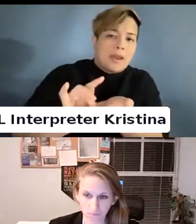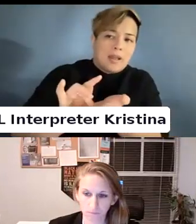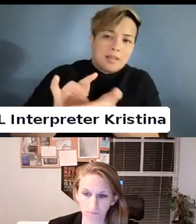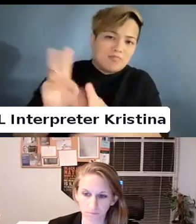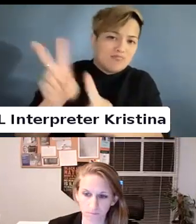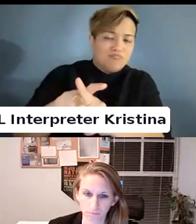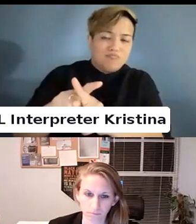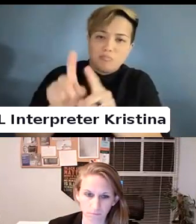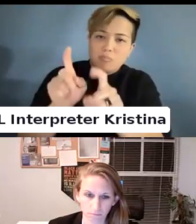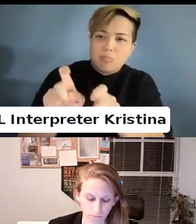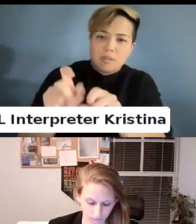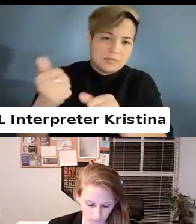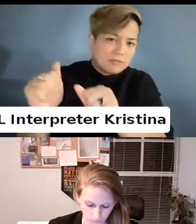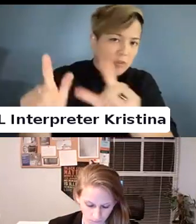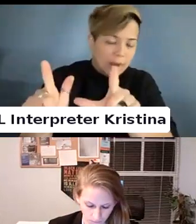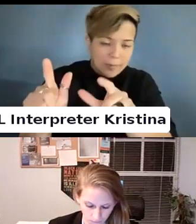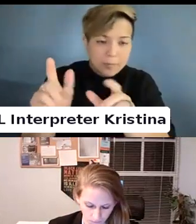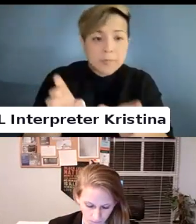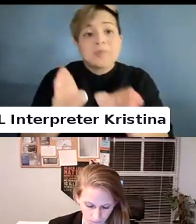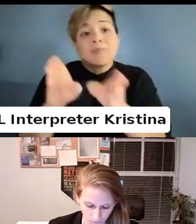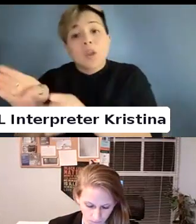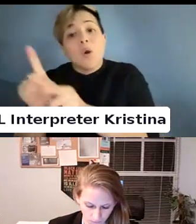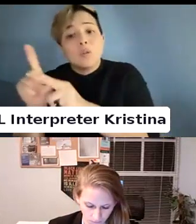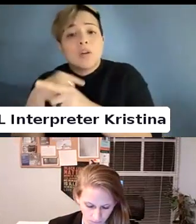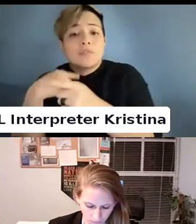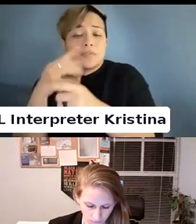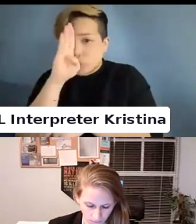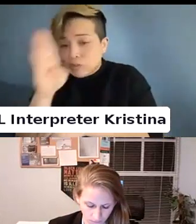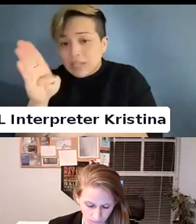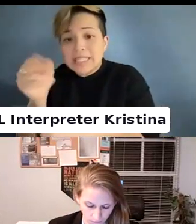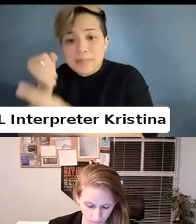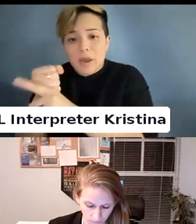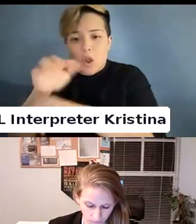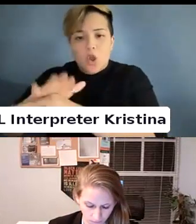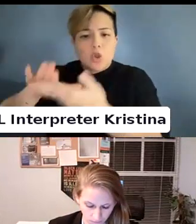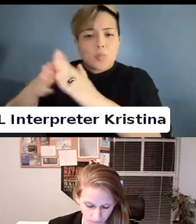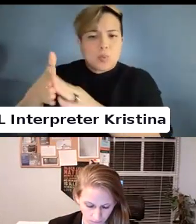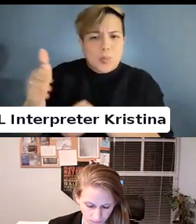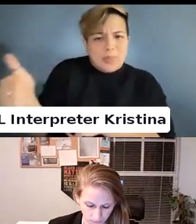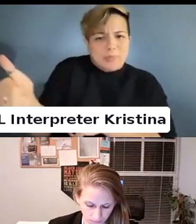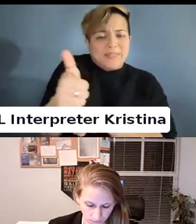This also has had a direct impact on the communities themselves and community members and how they